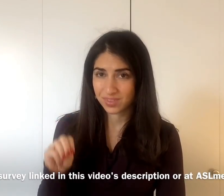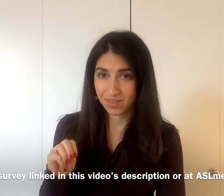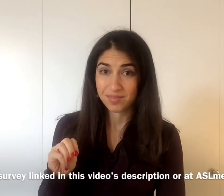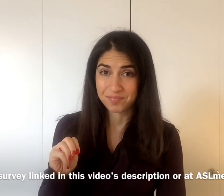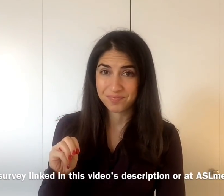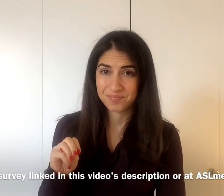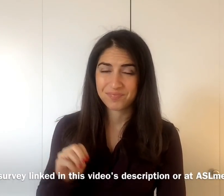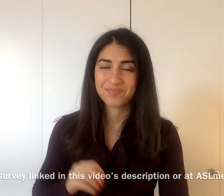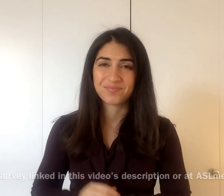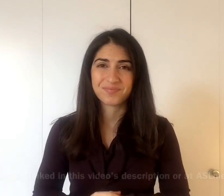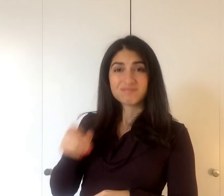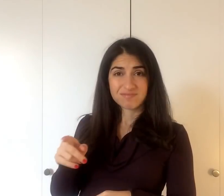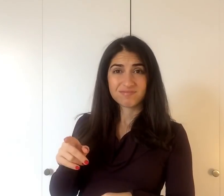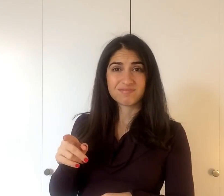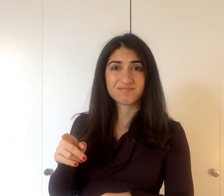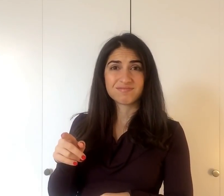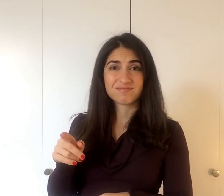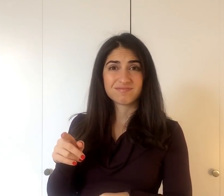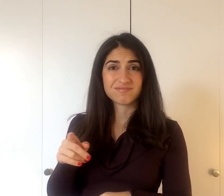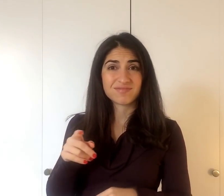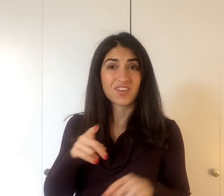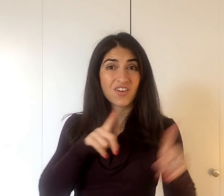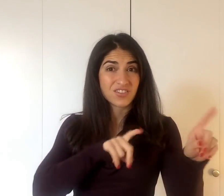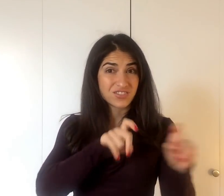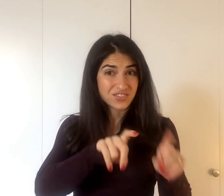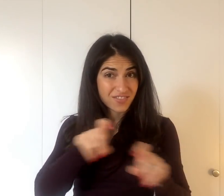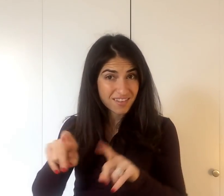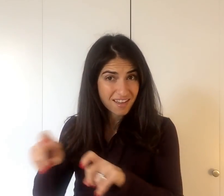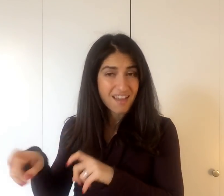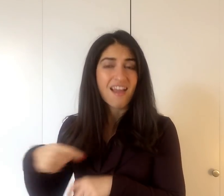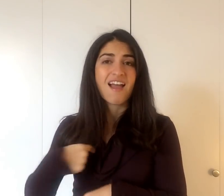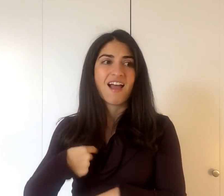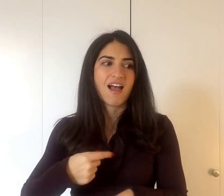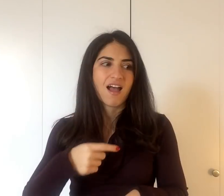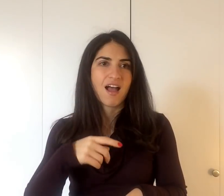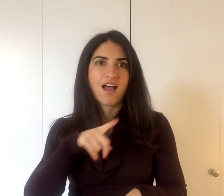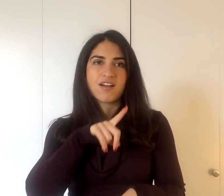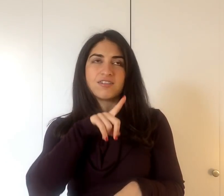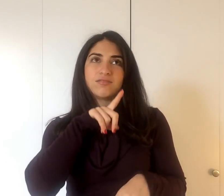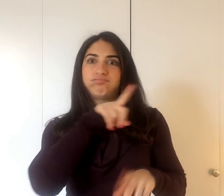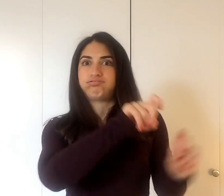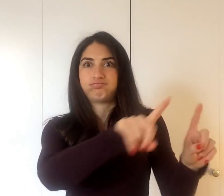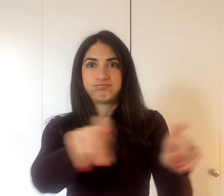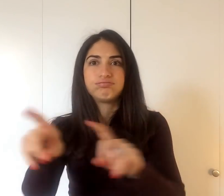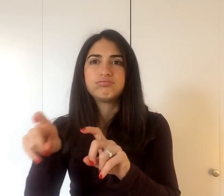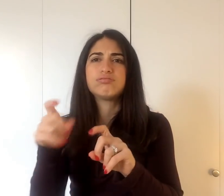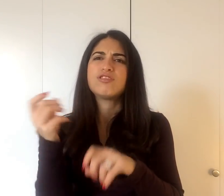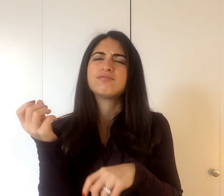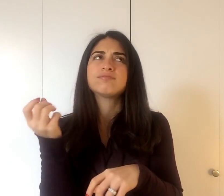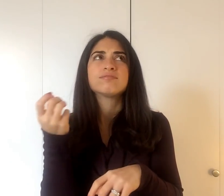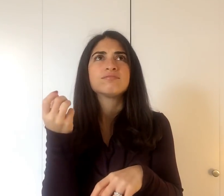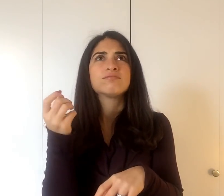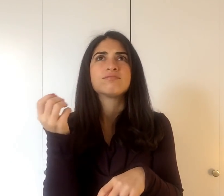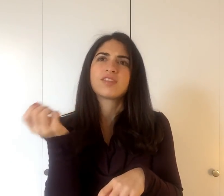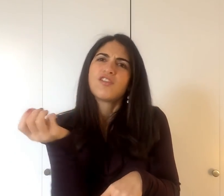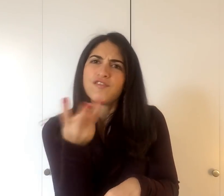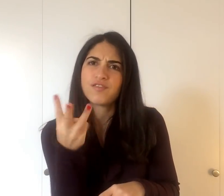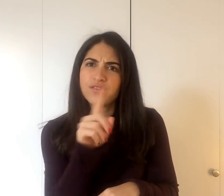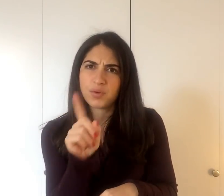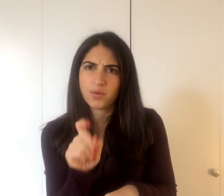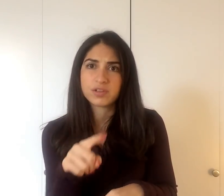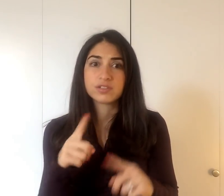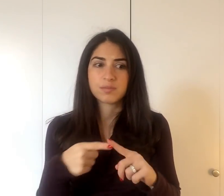see the survey posted there, and there in the survey I ask a bunch of questions